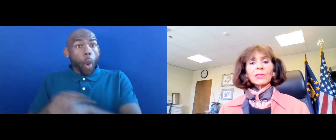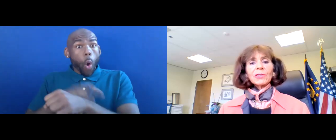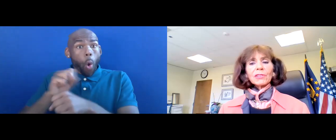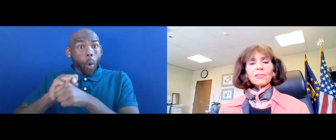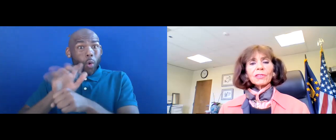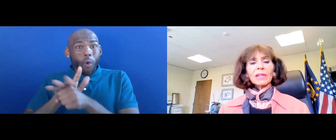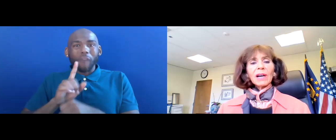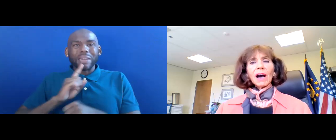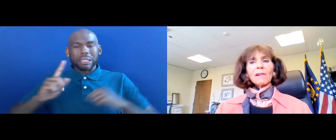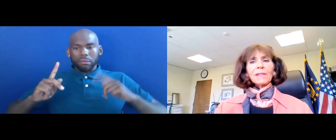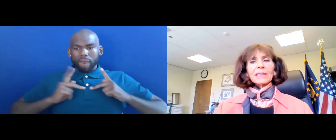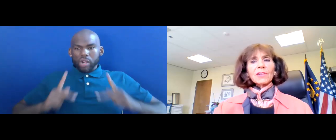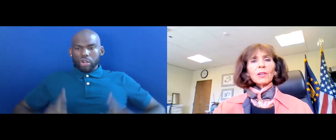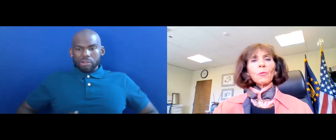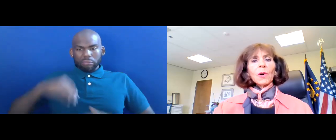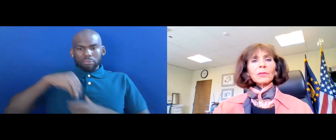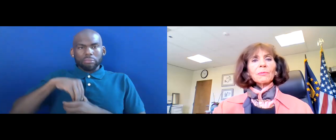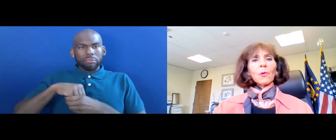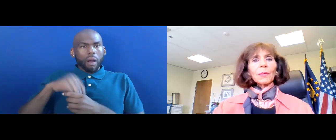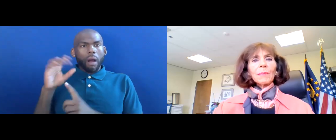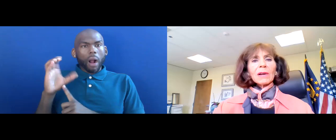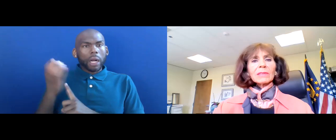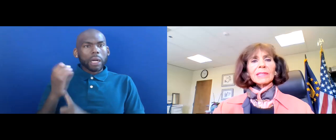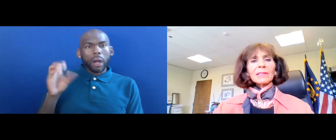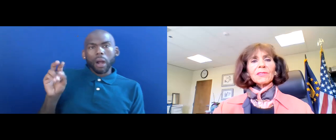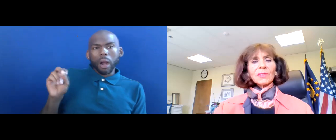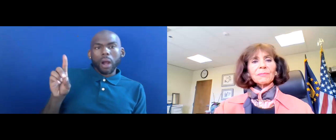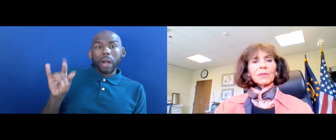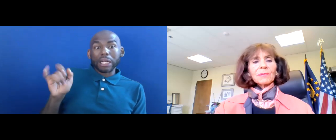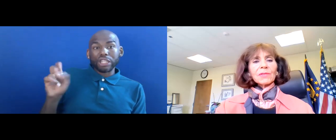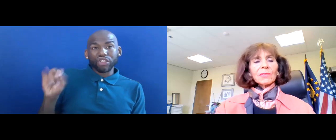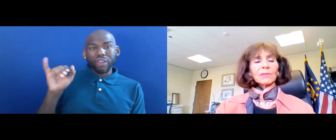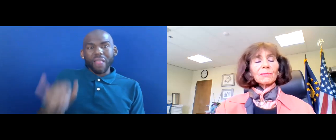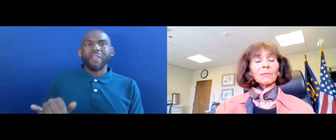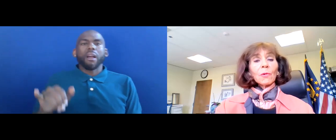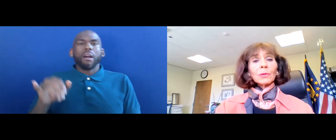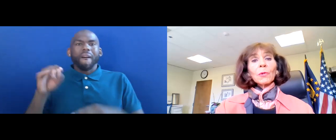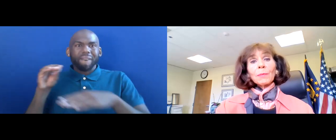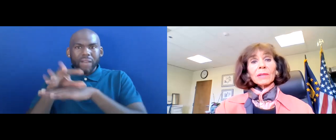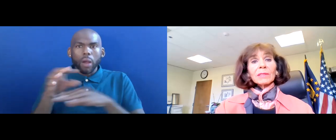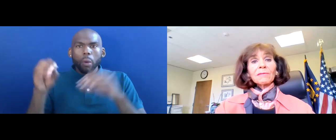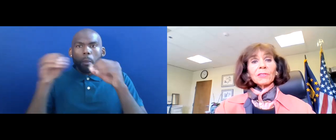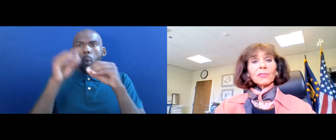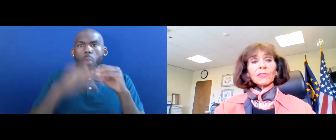CONDITION AFFECTING ONE OR MORE BODILY SYMPTOMS -- OR ONE OR MORE BODILY FUNCTIONS.